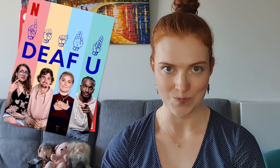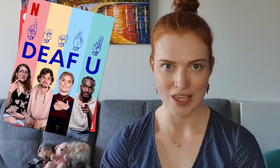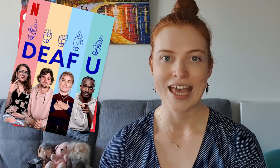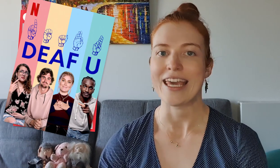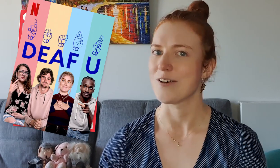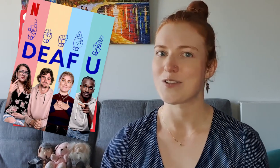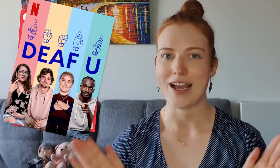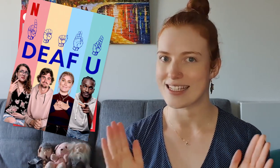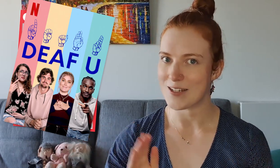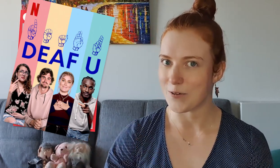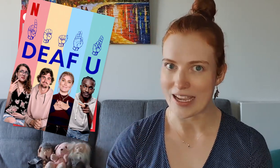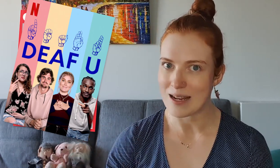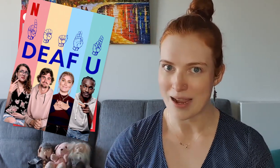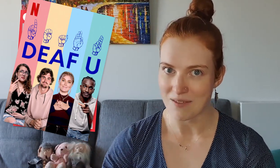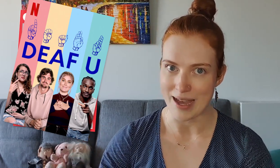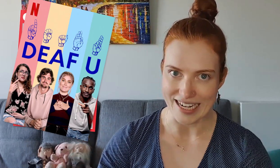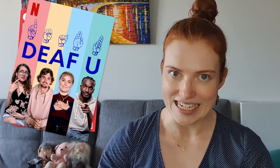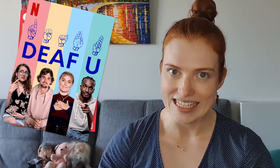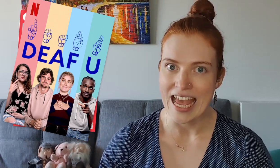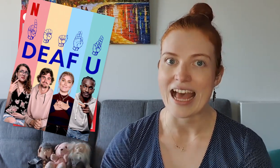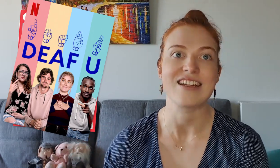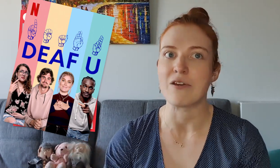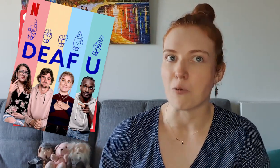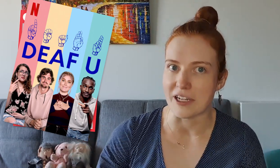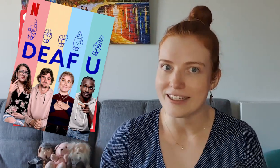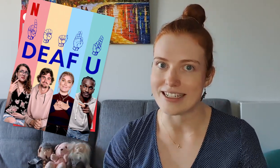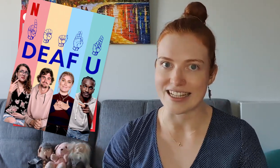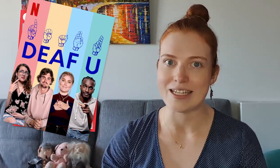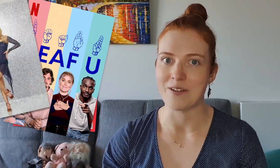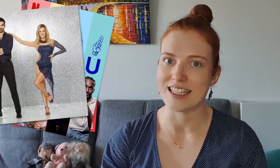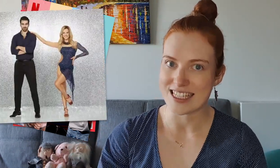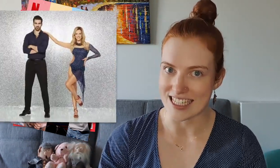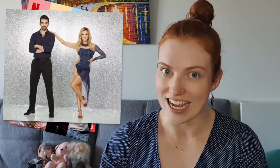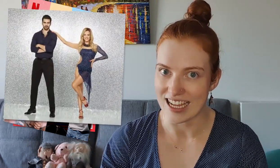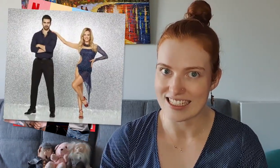He also has a degree in mathematics and he won dancing with the stars